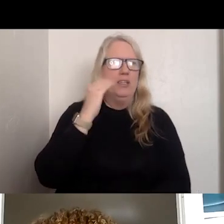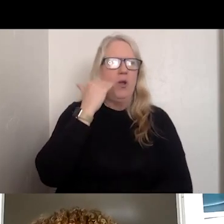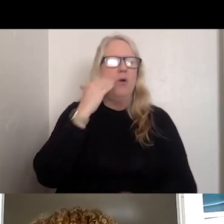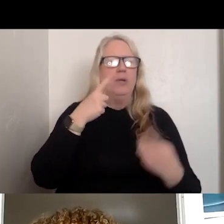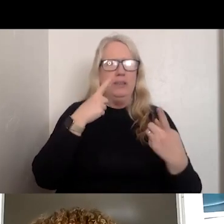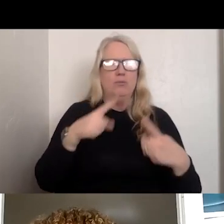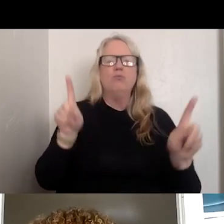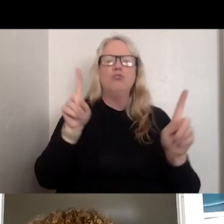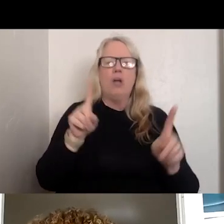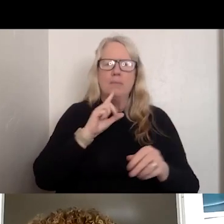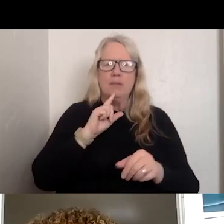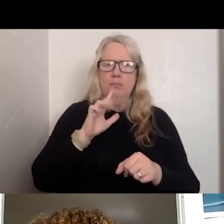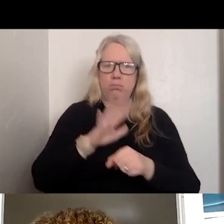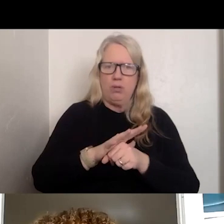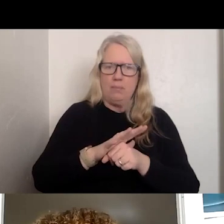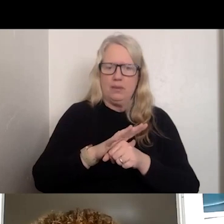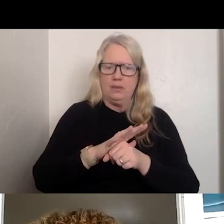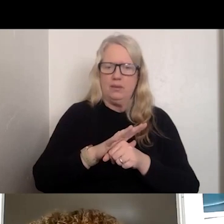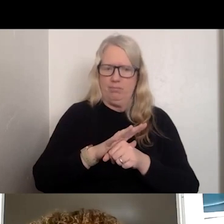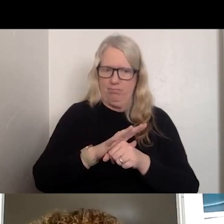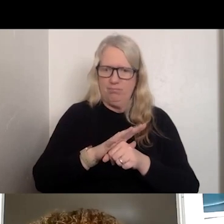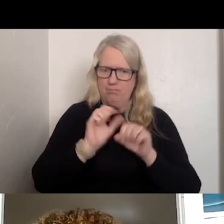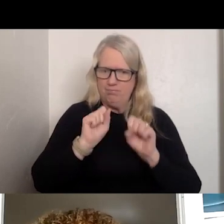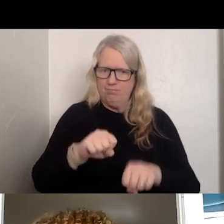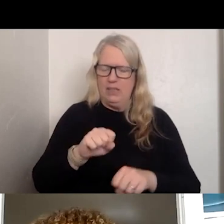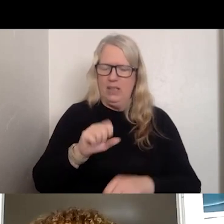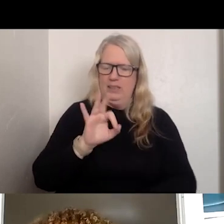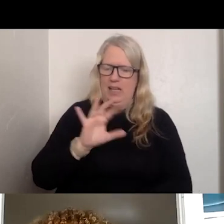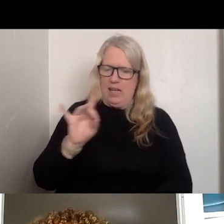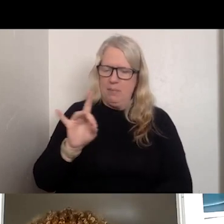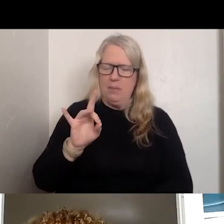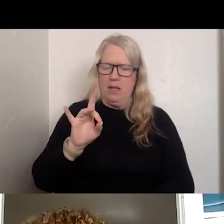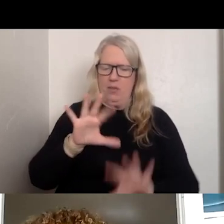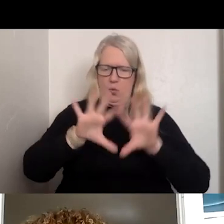THE PROMISE OF 988 WHERE WE ARE IN A WORLD WHERE CARE FEELS LIKE